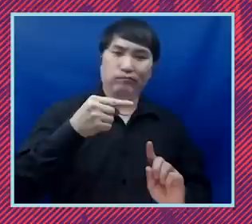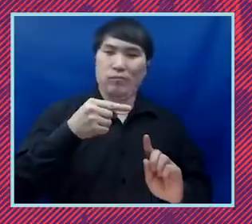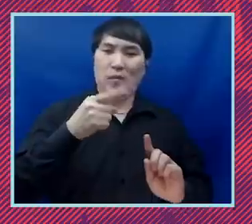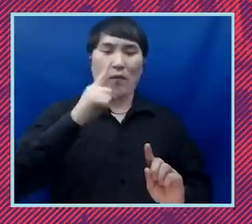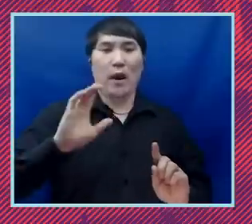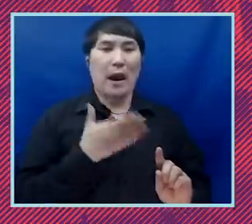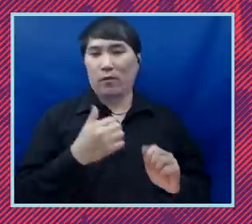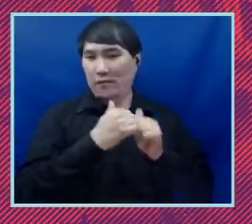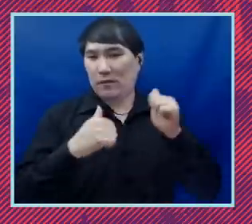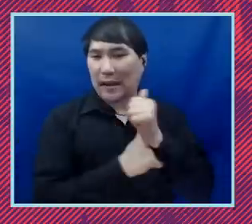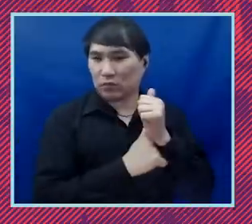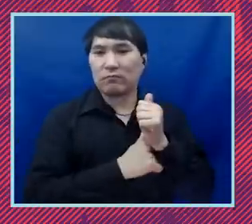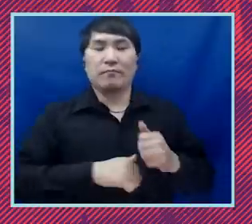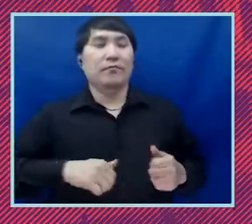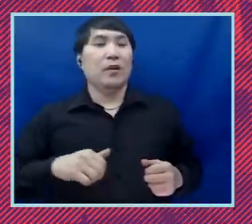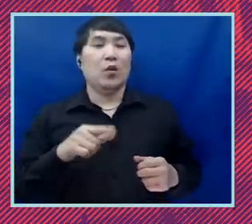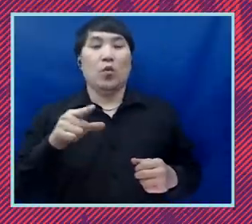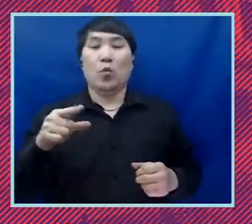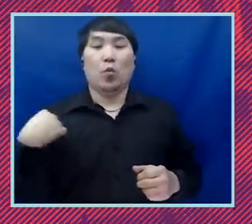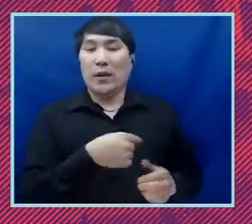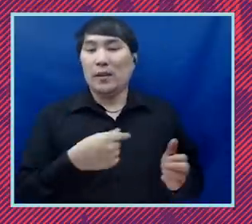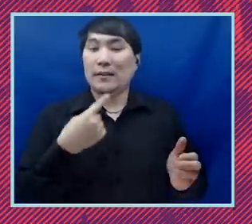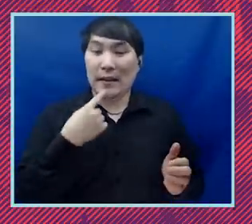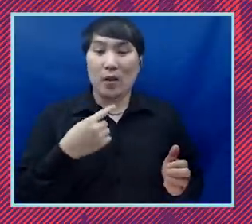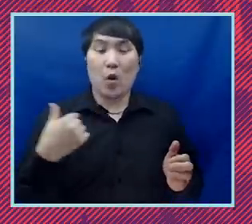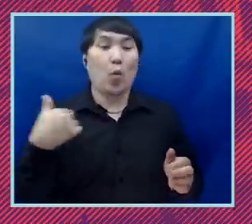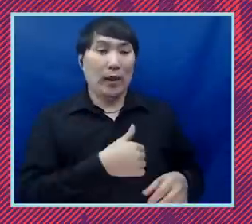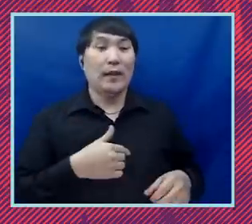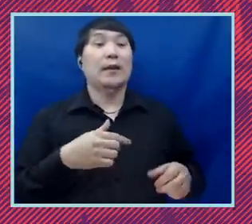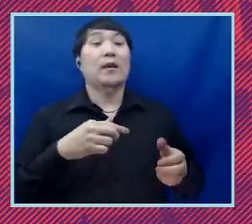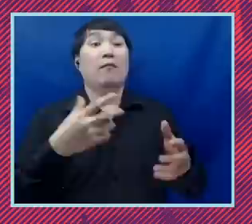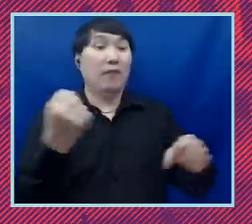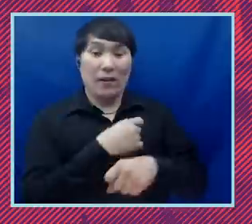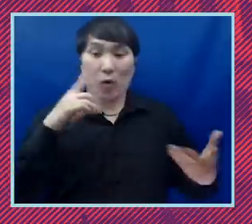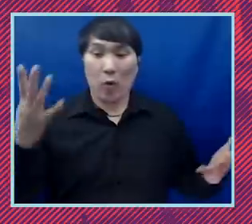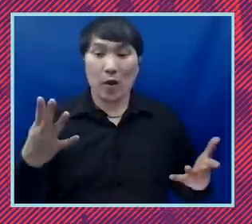often say that we're fighting to make sure that We The People means everyone. And if we are serious